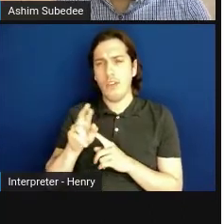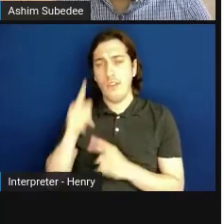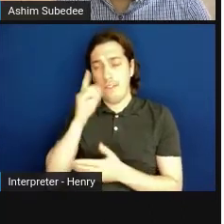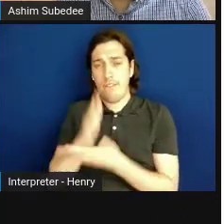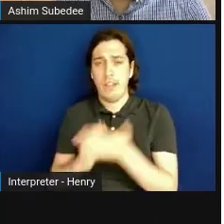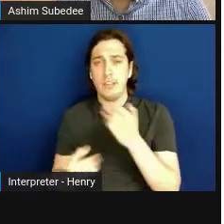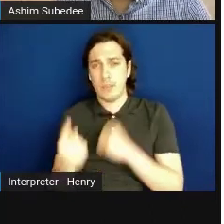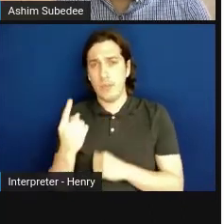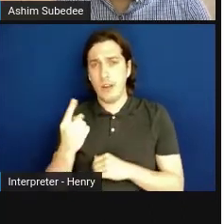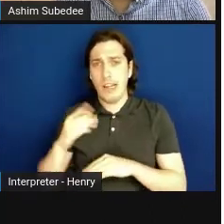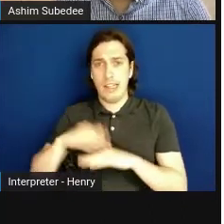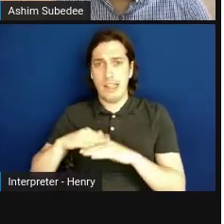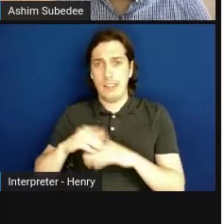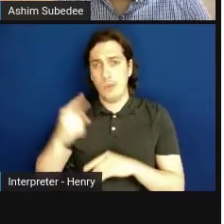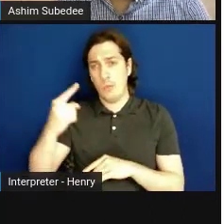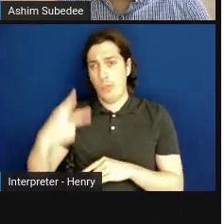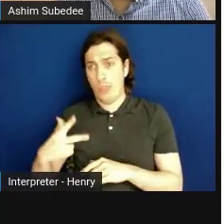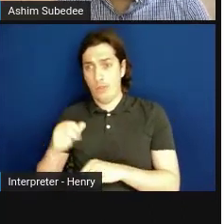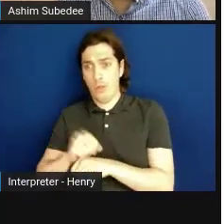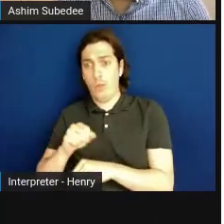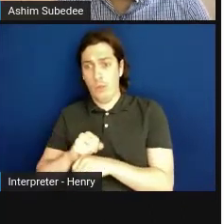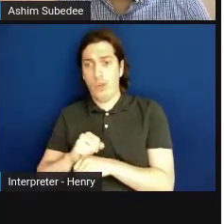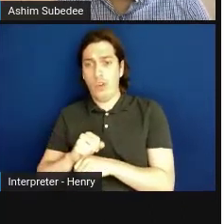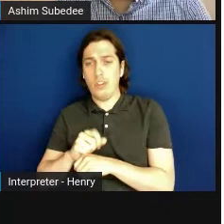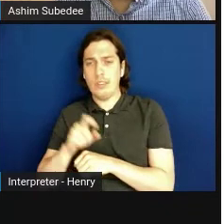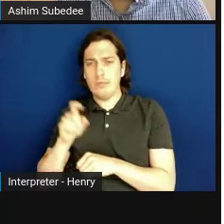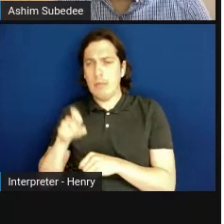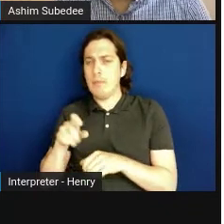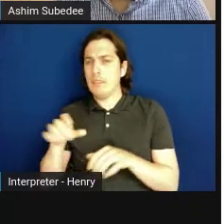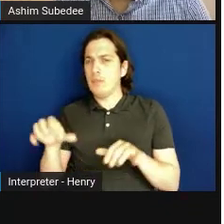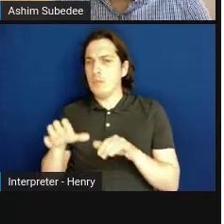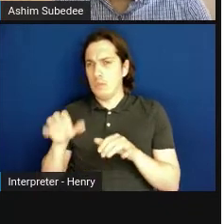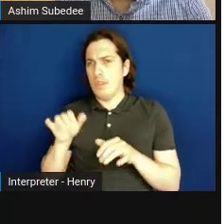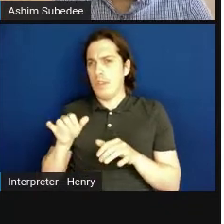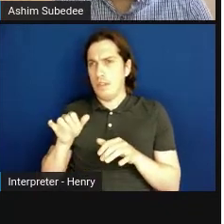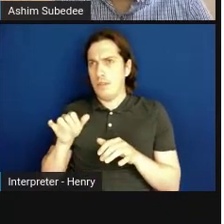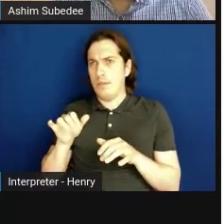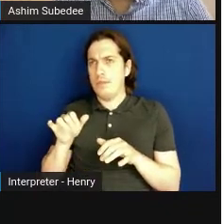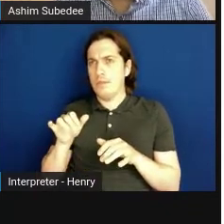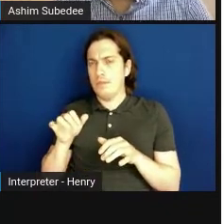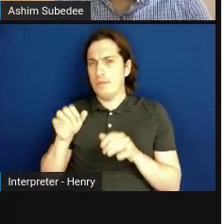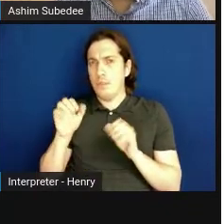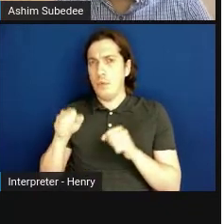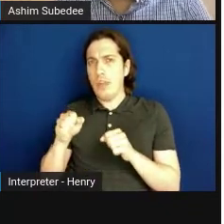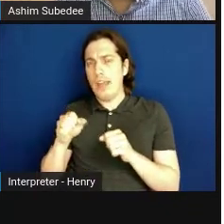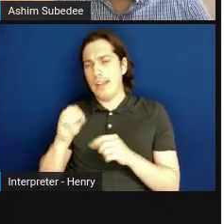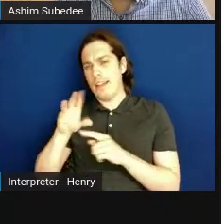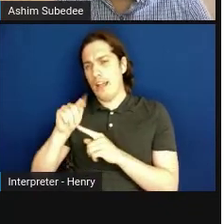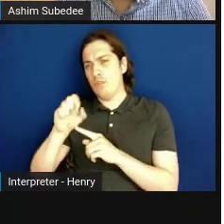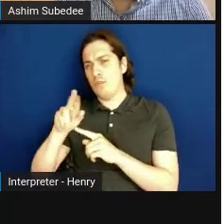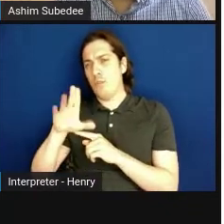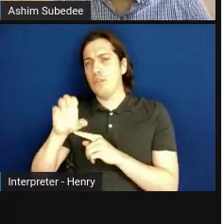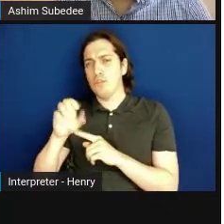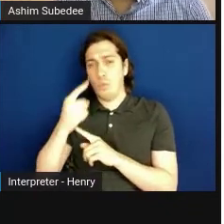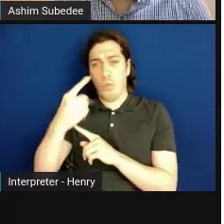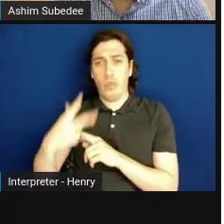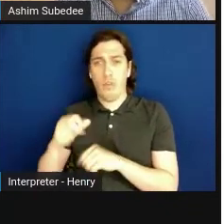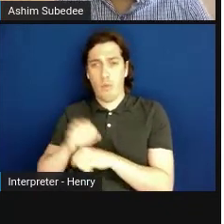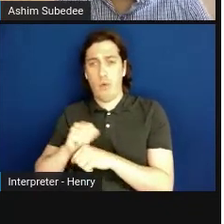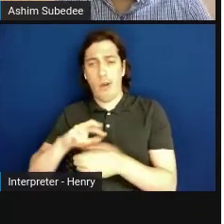at least one-third of the work has to be done at the .. . You can outsource at least one-third of the work, which means you can partner with academic institutions